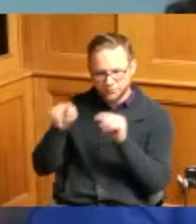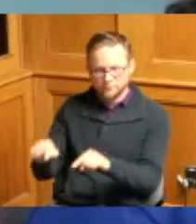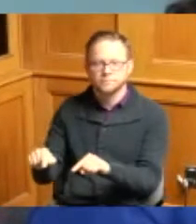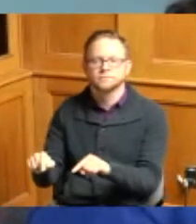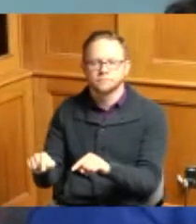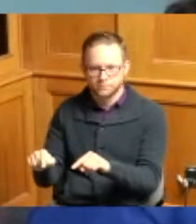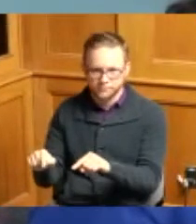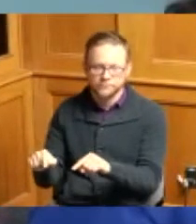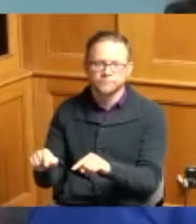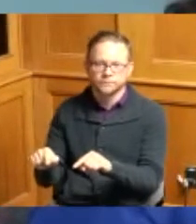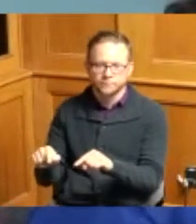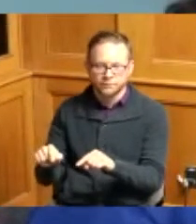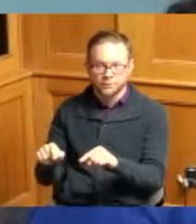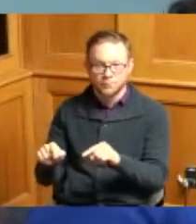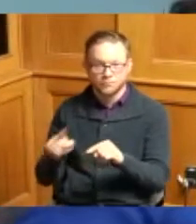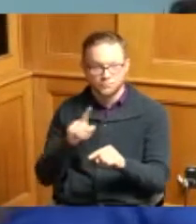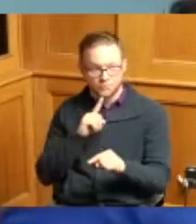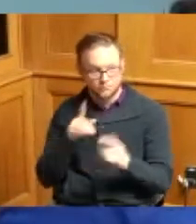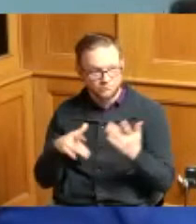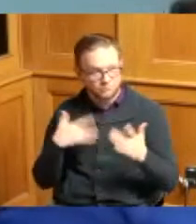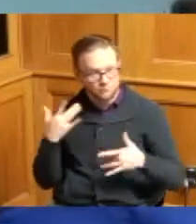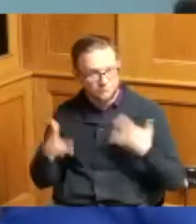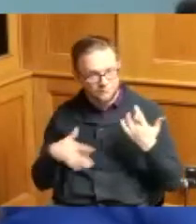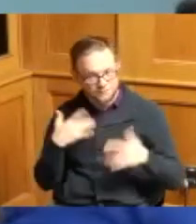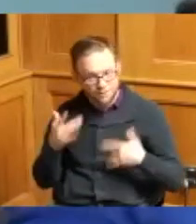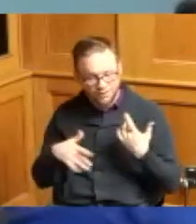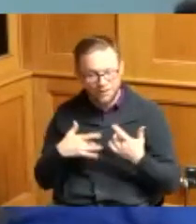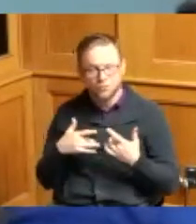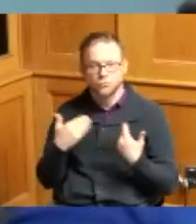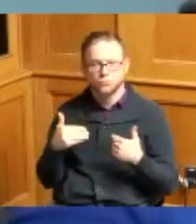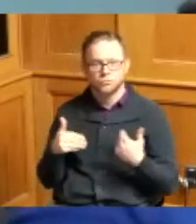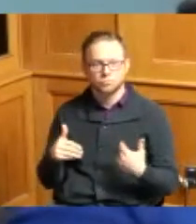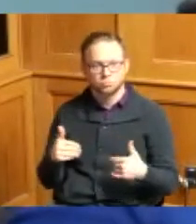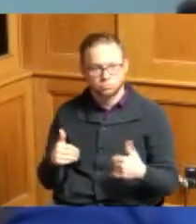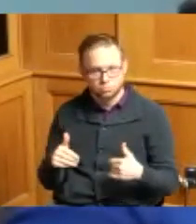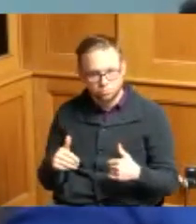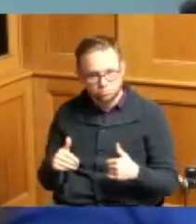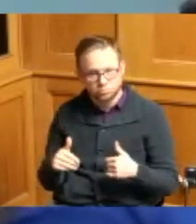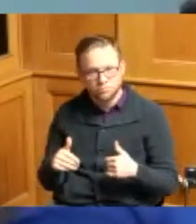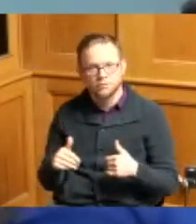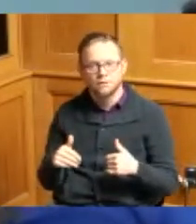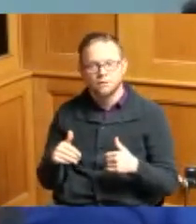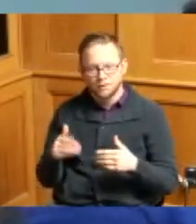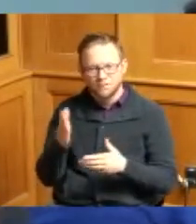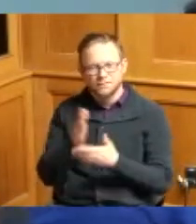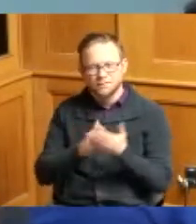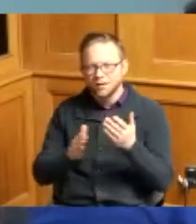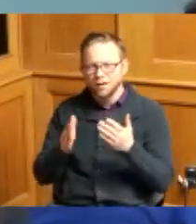certainly excited about some of the things coming back opening back up because certainly